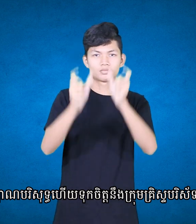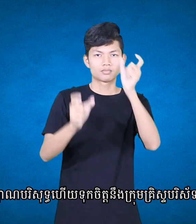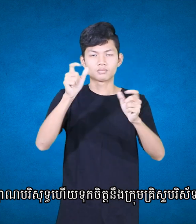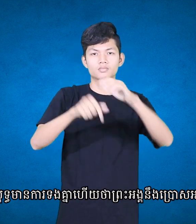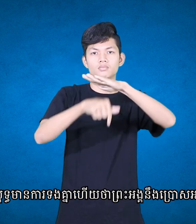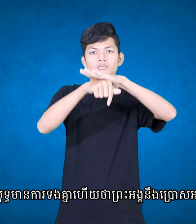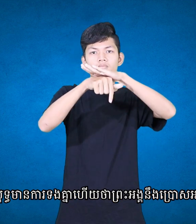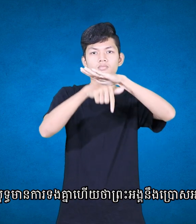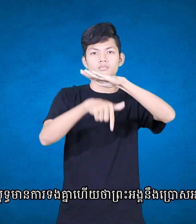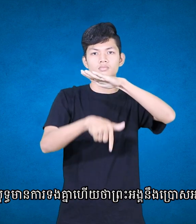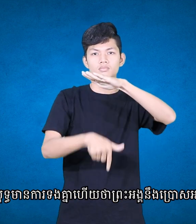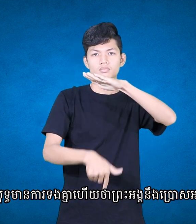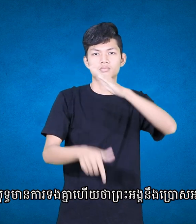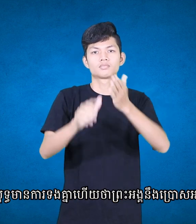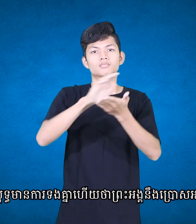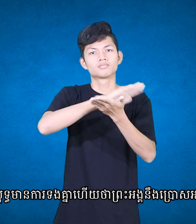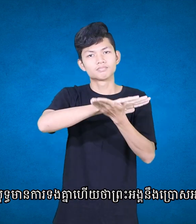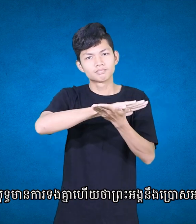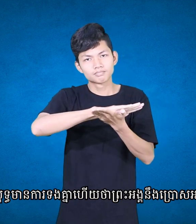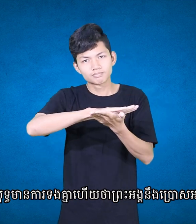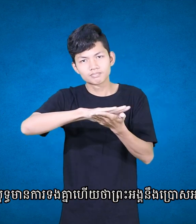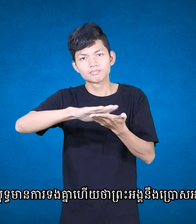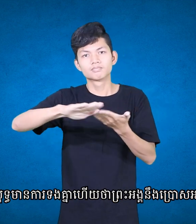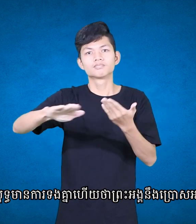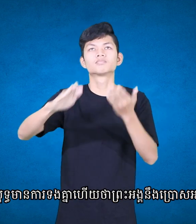the forgiveness of sins,